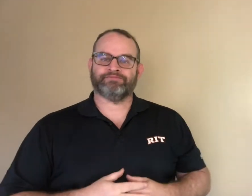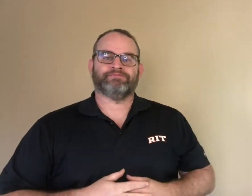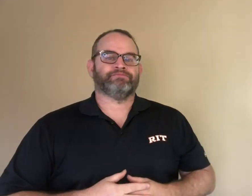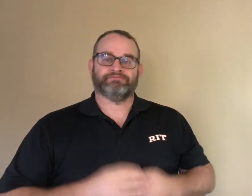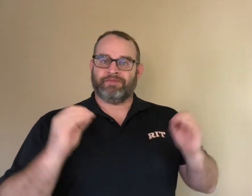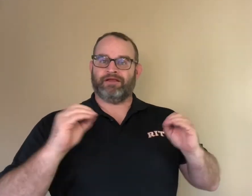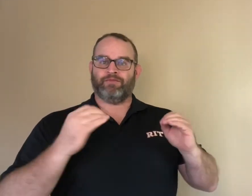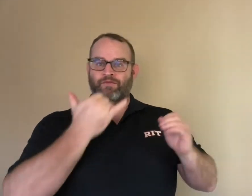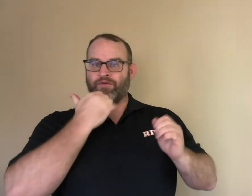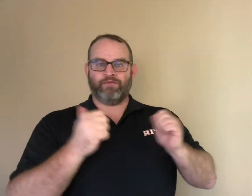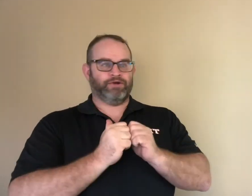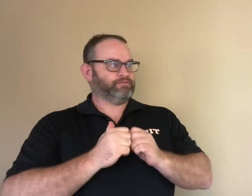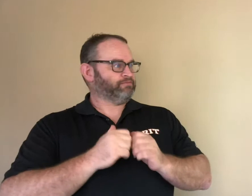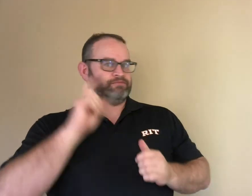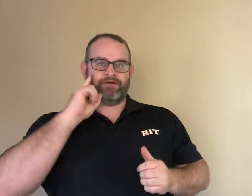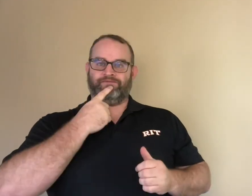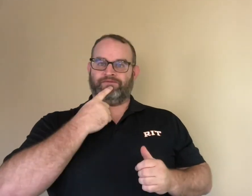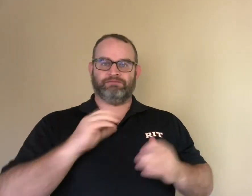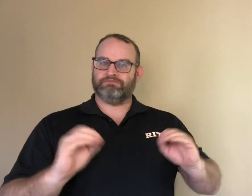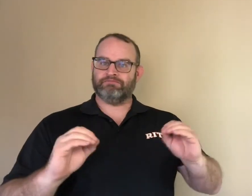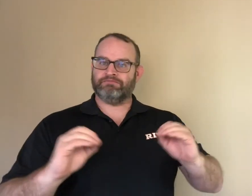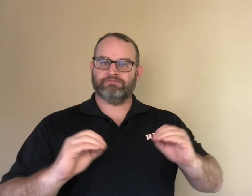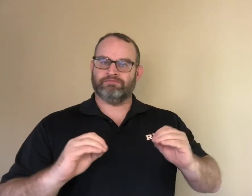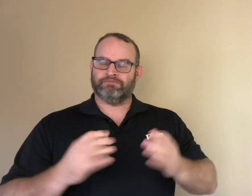There is nothing wrong with being deaf.